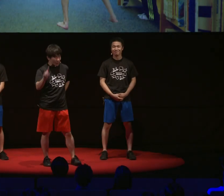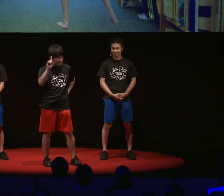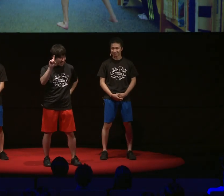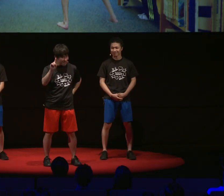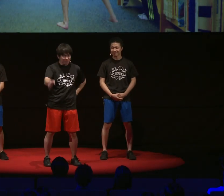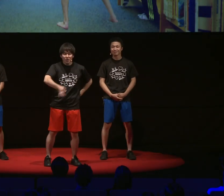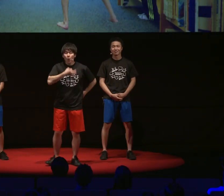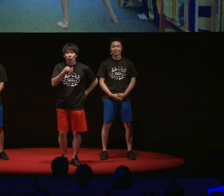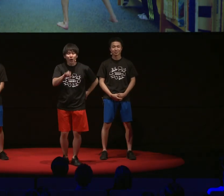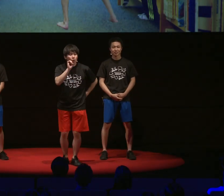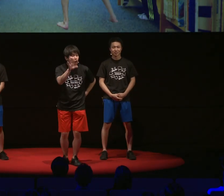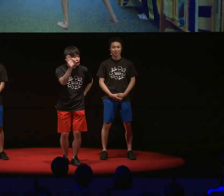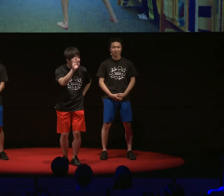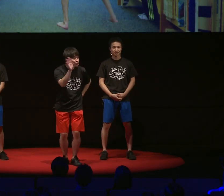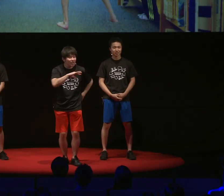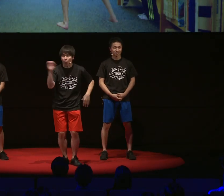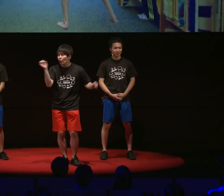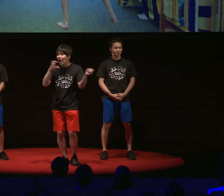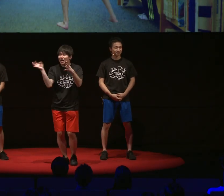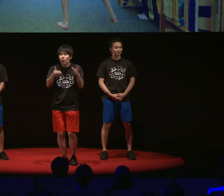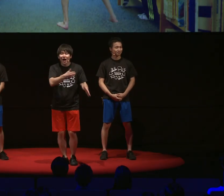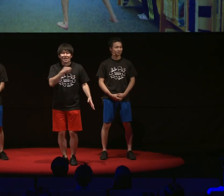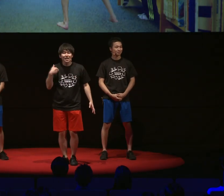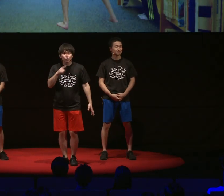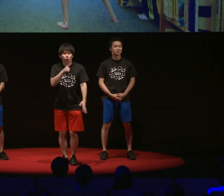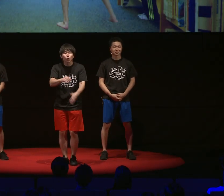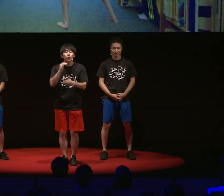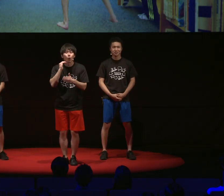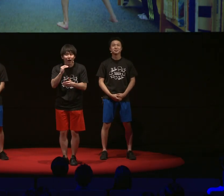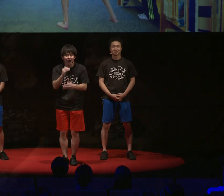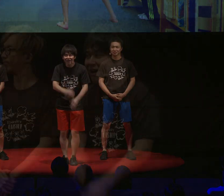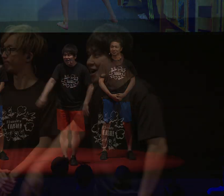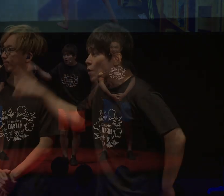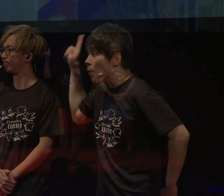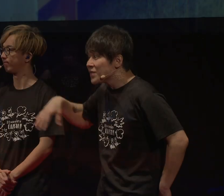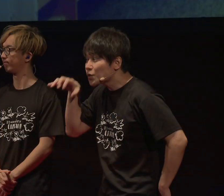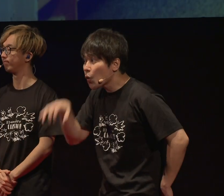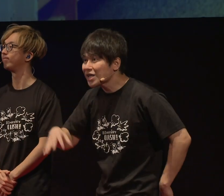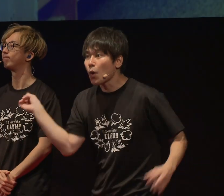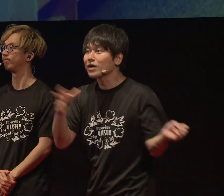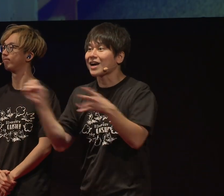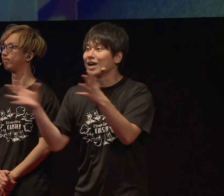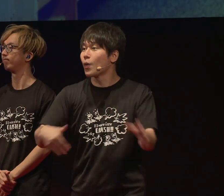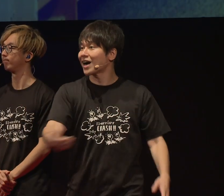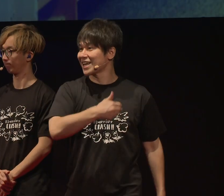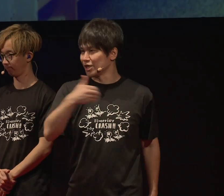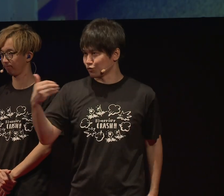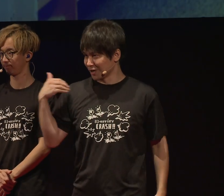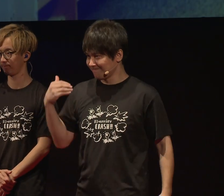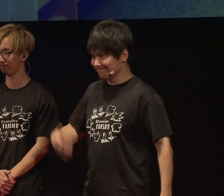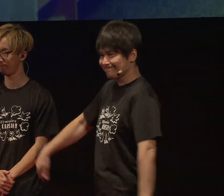Also, without using your voice, you can even communicate in a place like this!